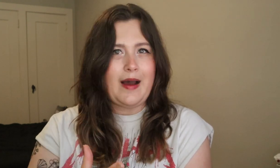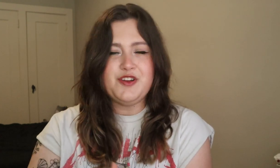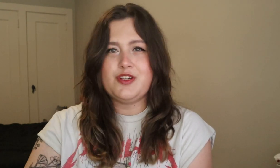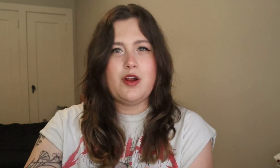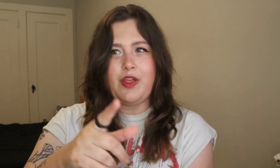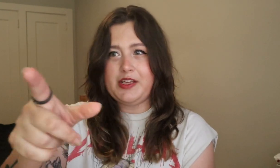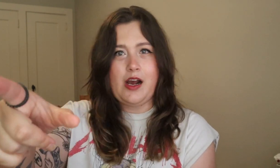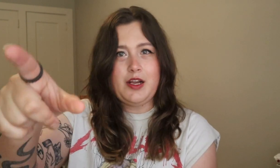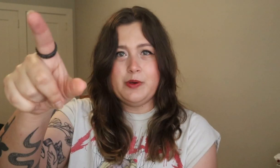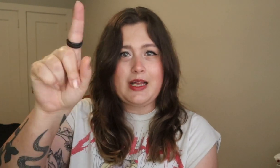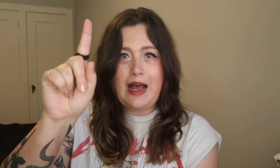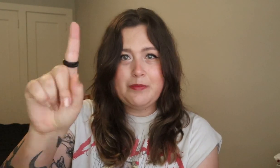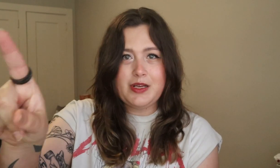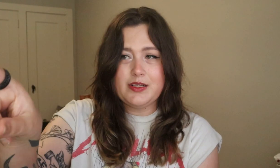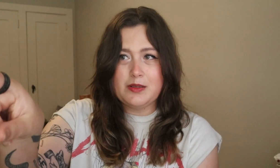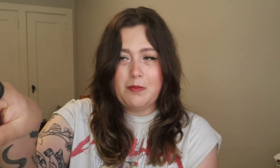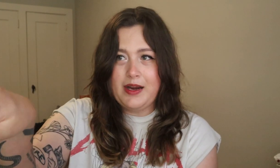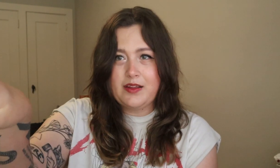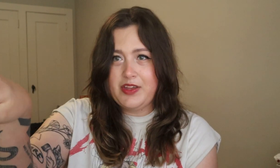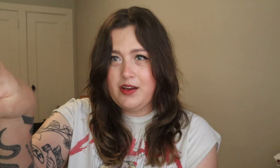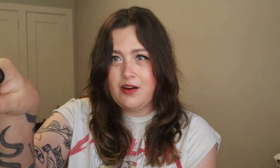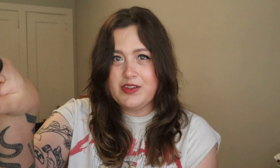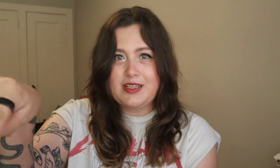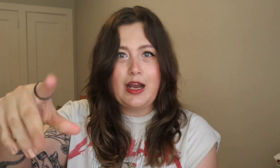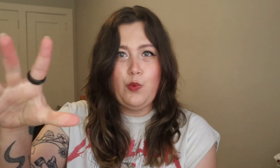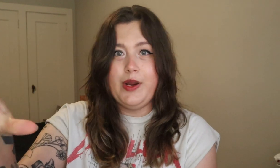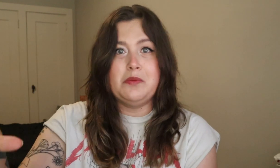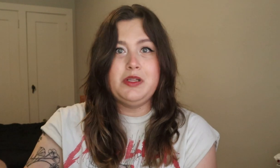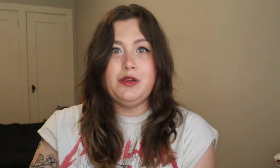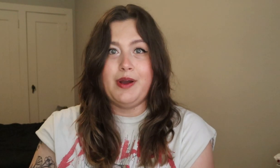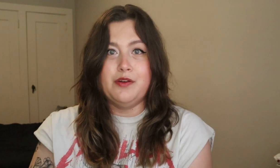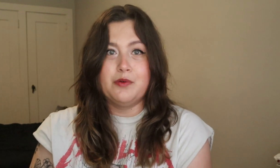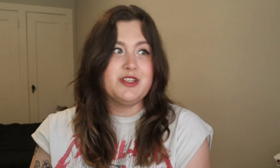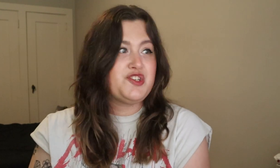I just know that the audio is hot because the mic thing on the side went completely red and orange.